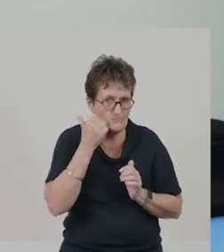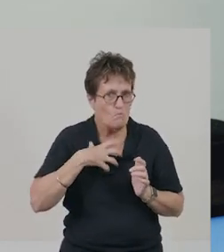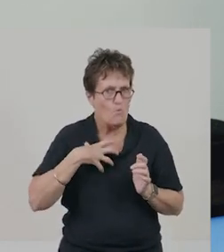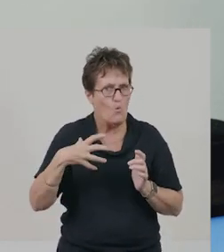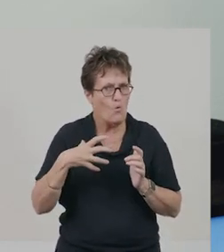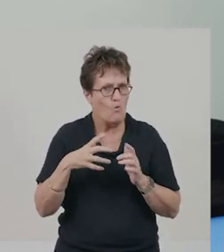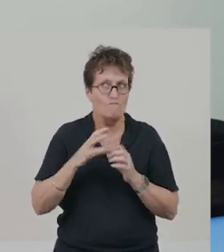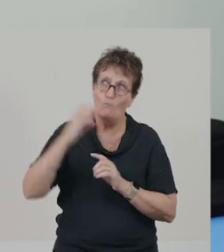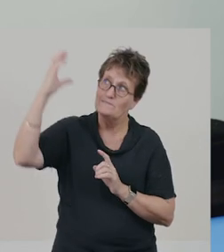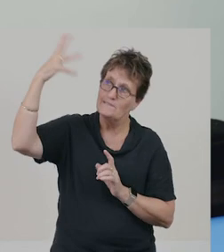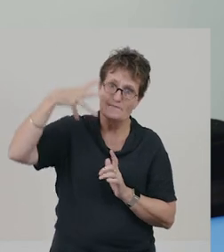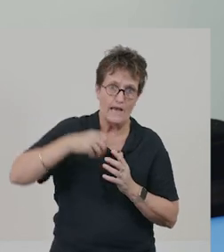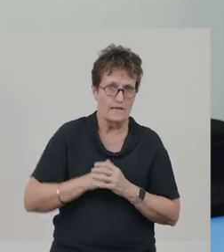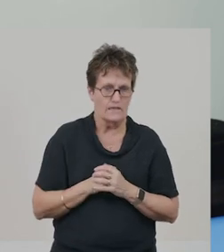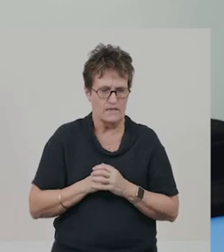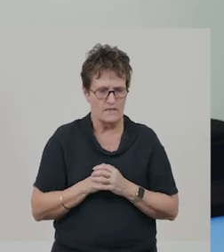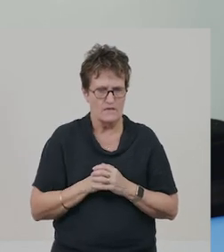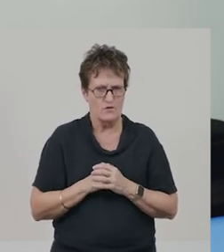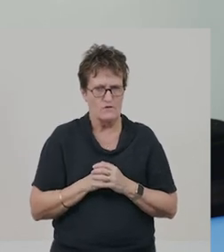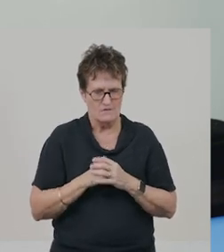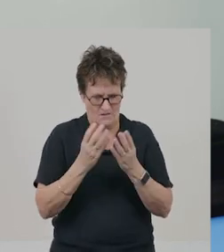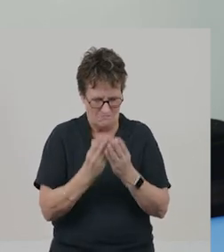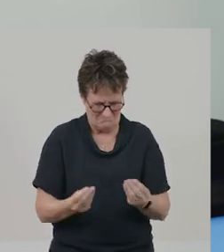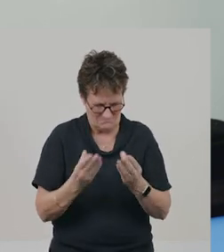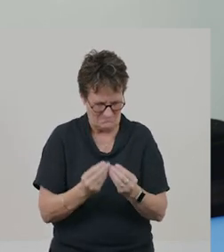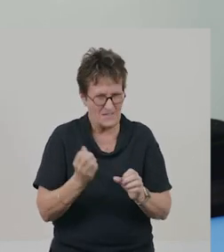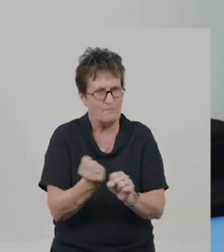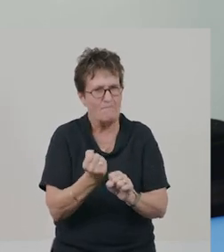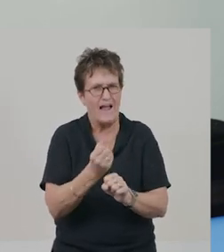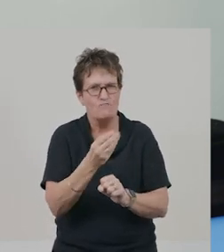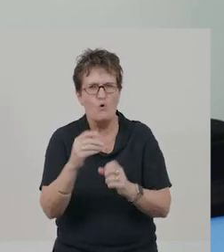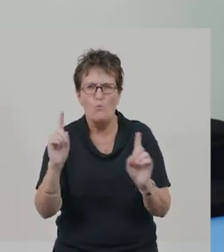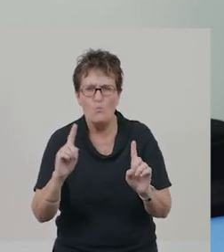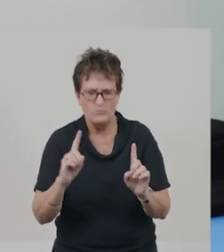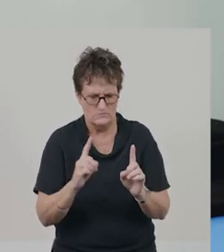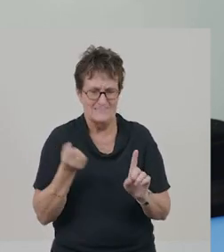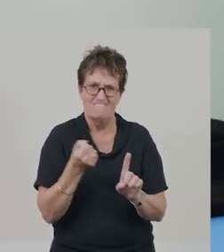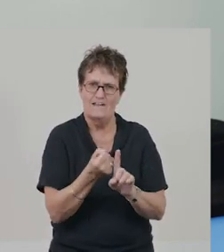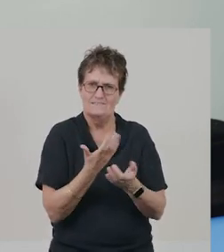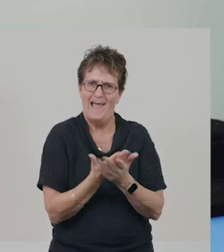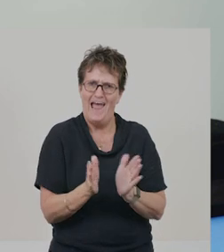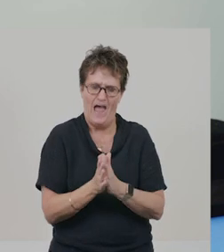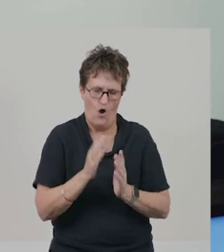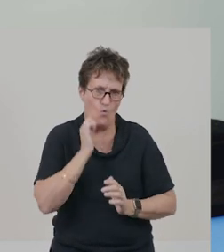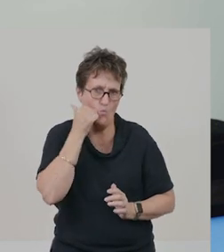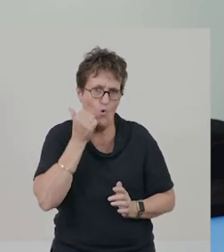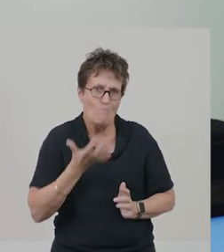Second, the properties of materials affect how the materials heat up.